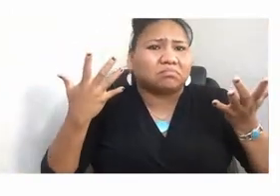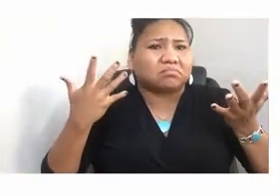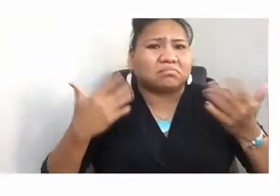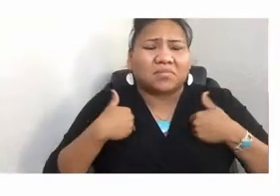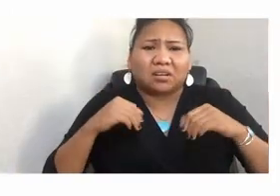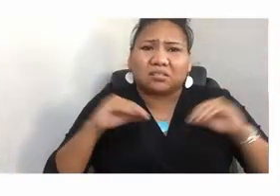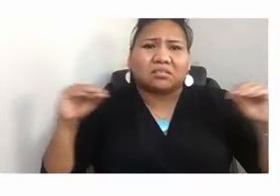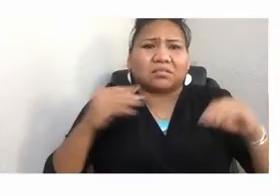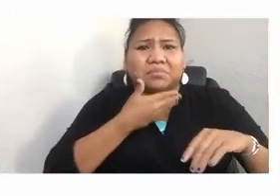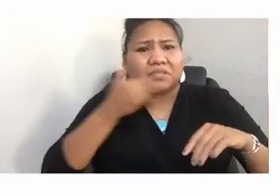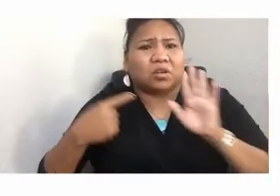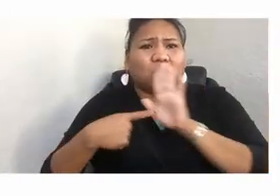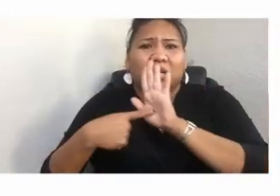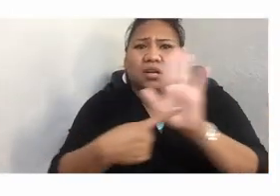in the messages that assailed.